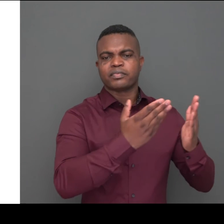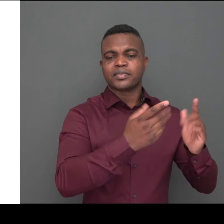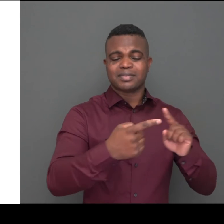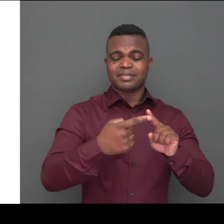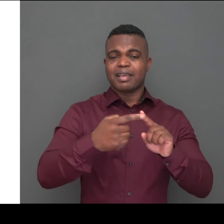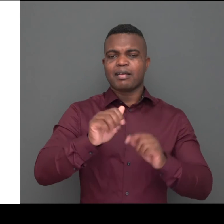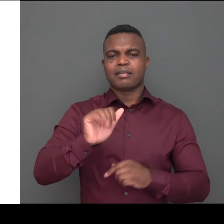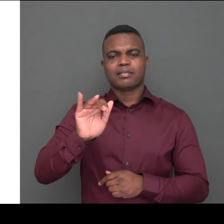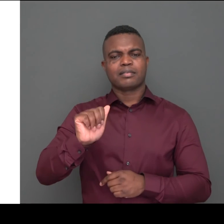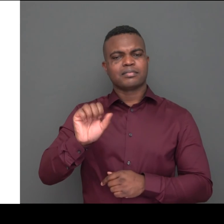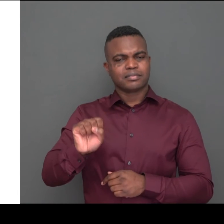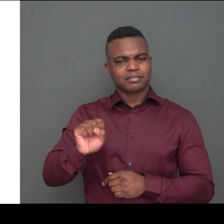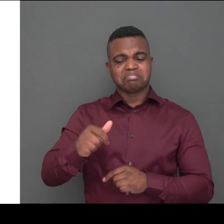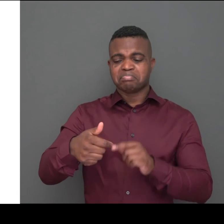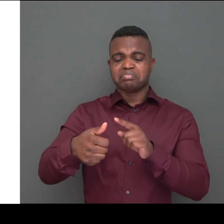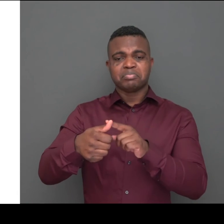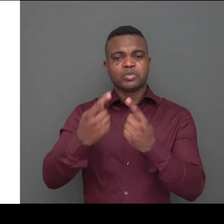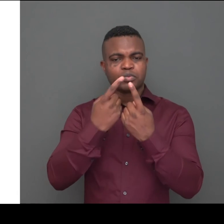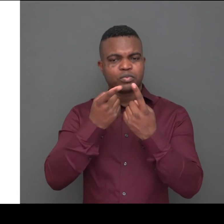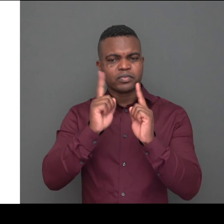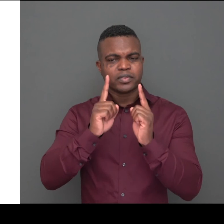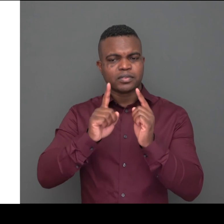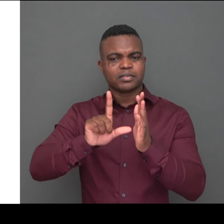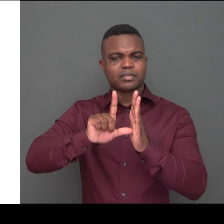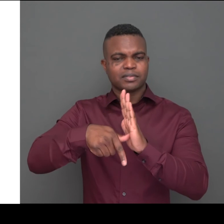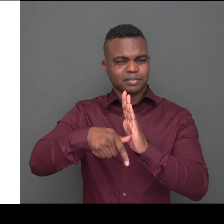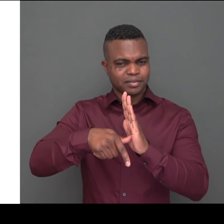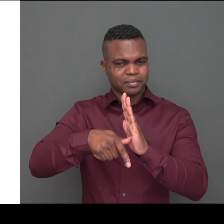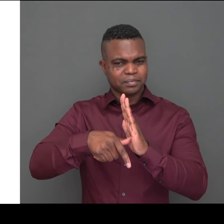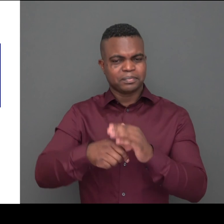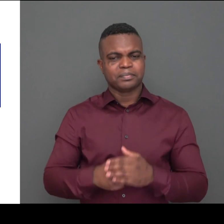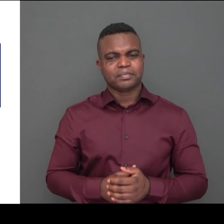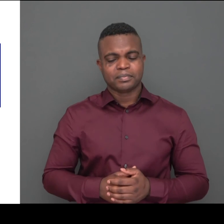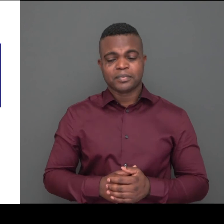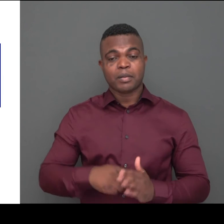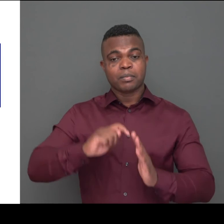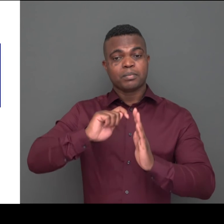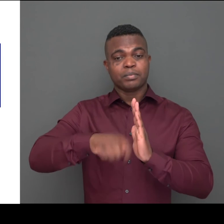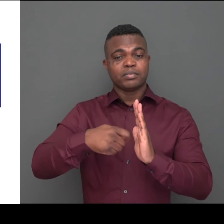AIAS Bologna, and Johannes Kepler University in Linz. The ENTELIS+ project